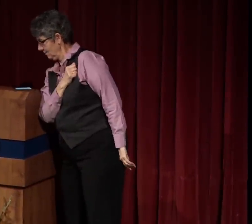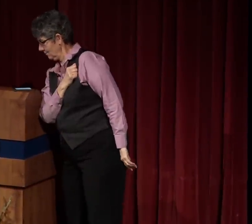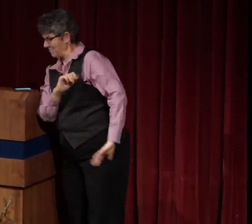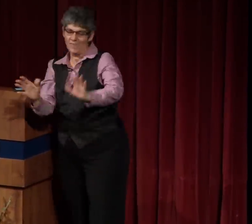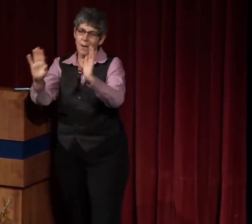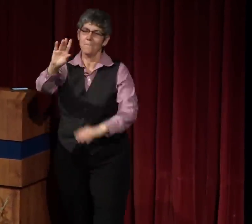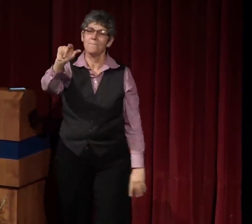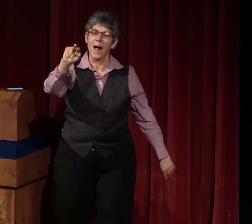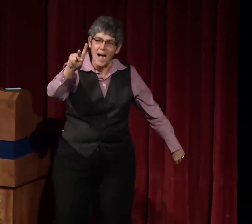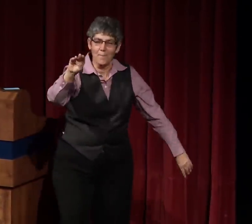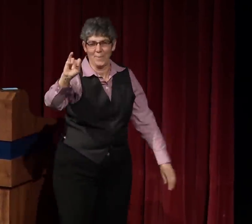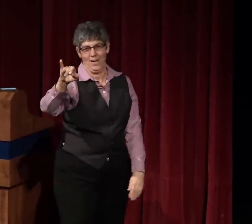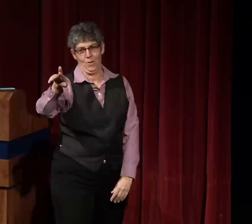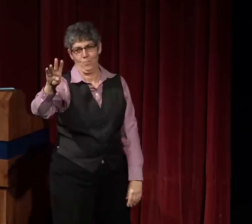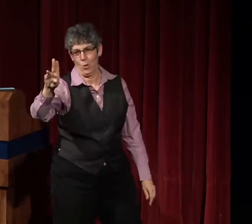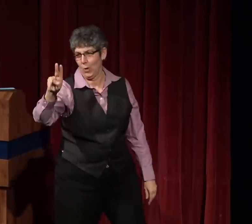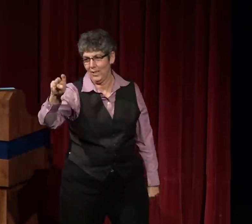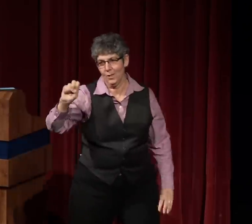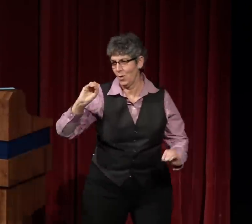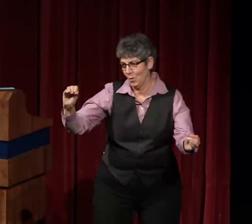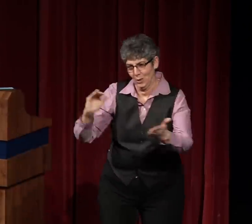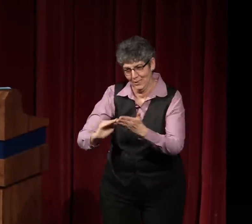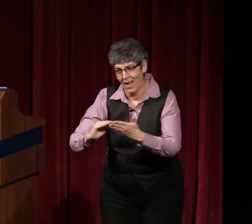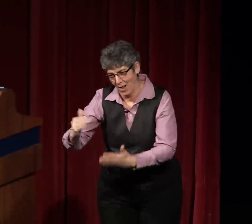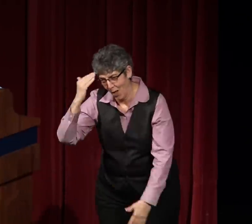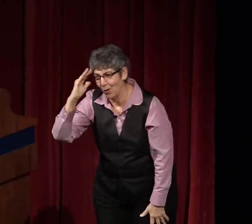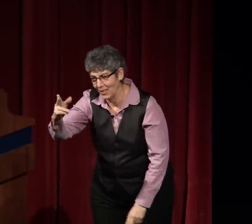Dr. Teresa Blankmeyer Burke;